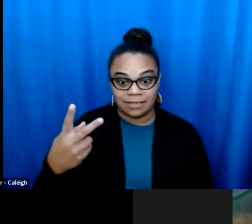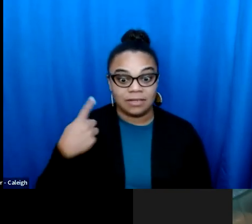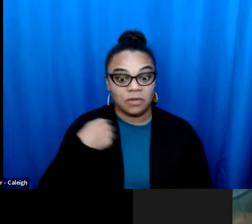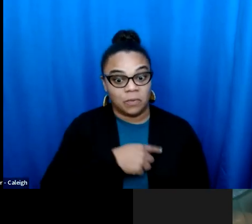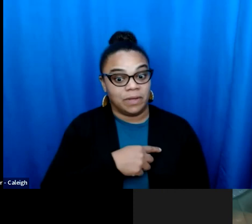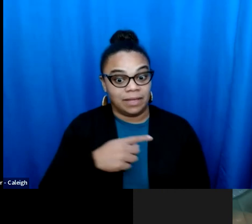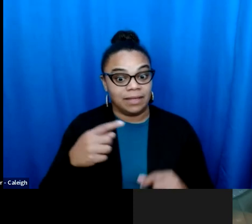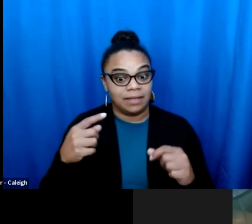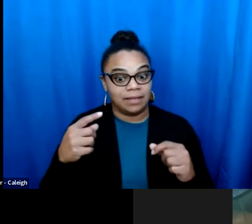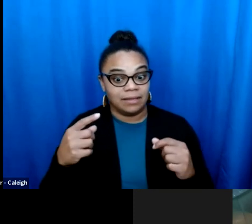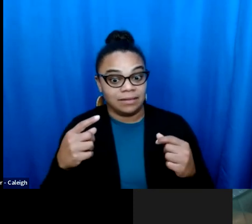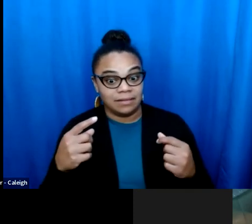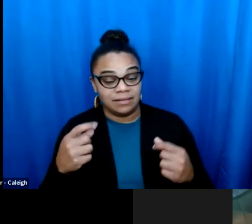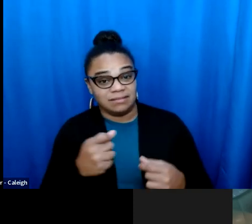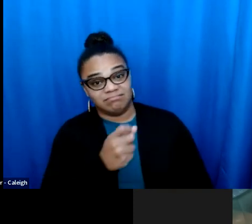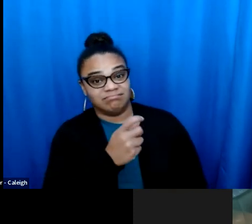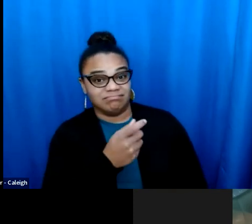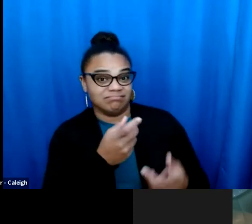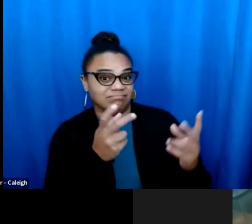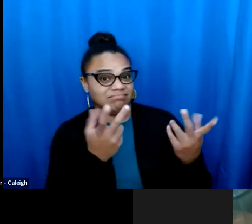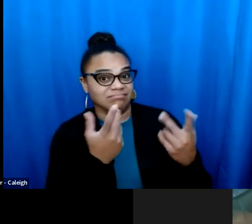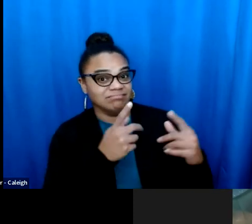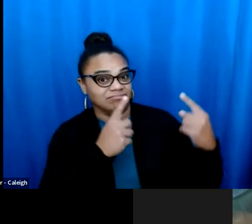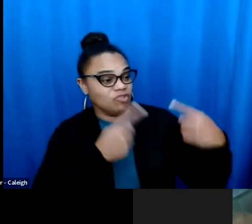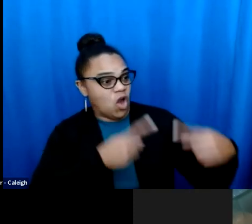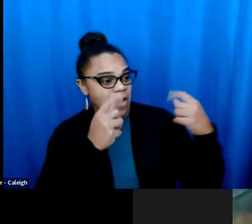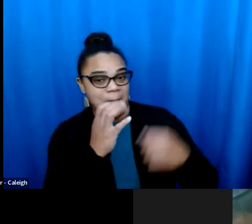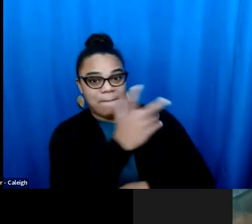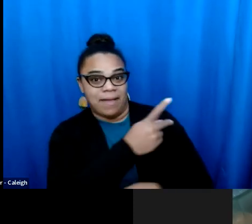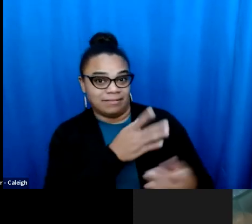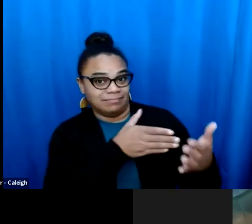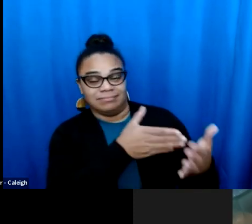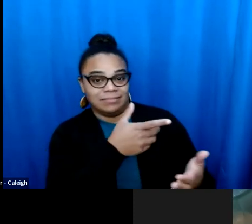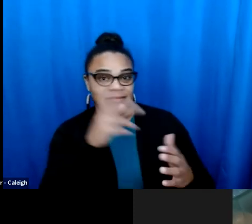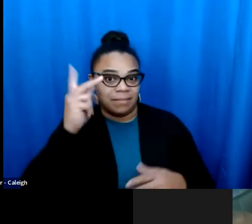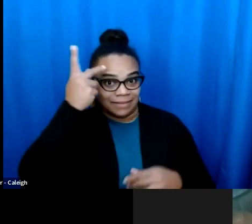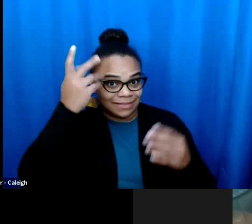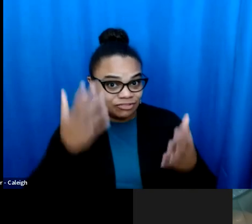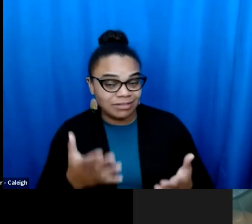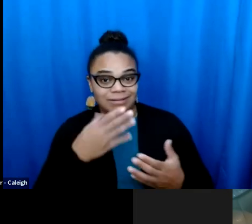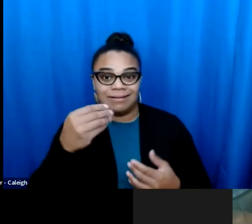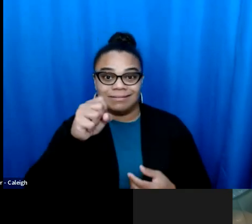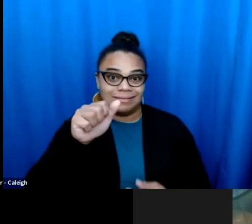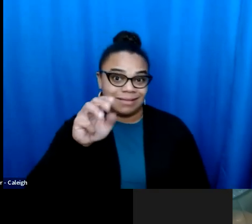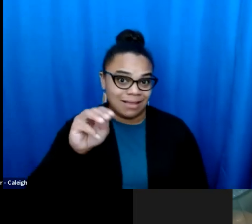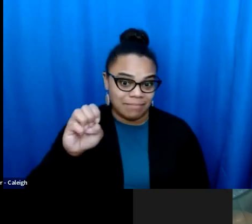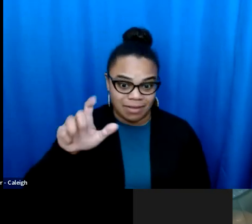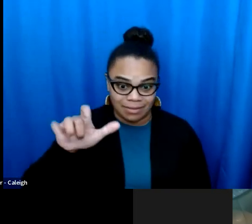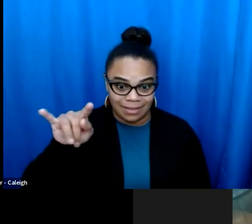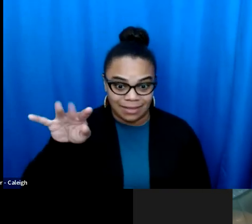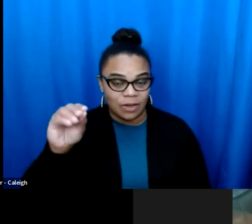Okay, in our primary election of August need to be the very first state in the country to the politicians. primary election on [broken audio] to be the first state in the country to